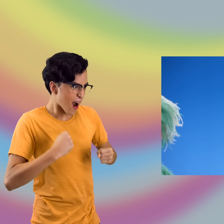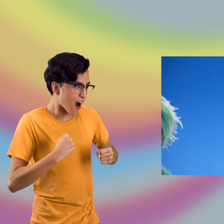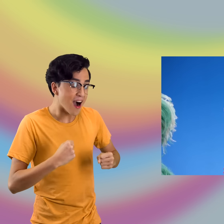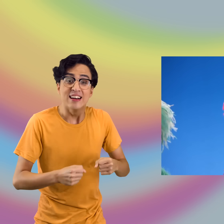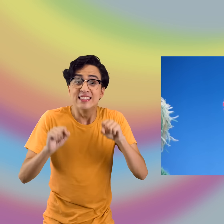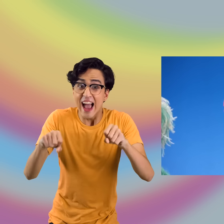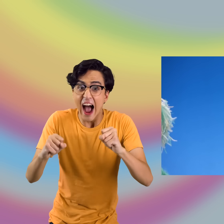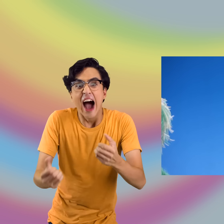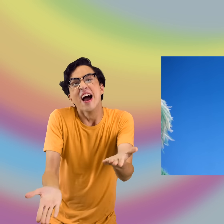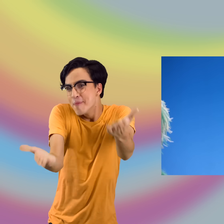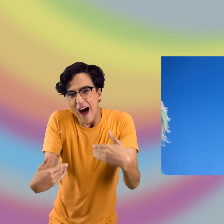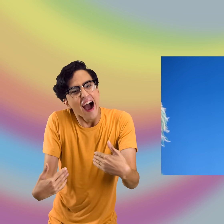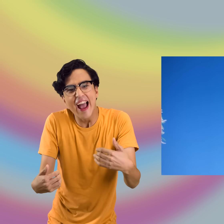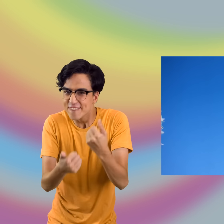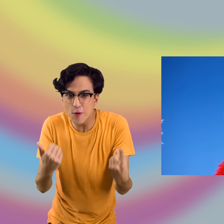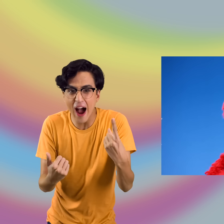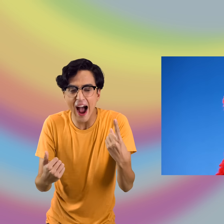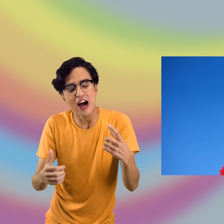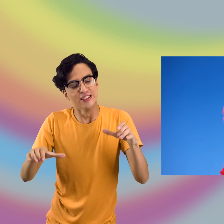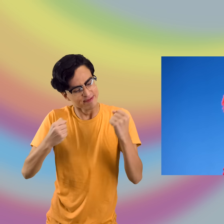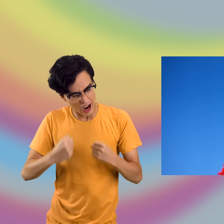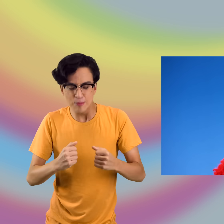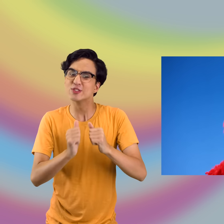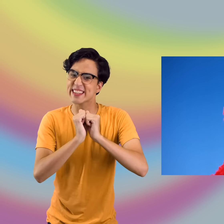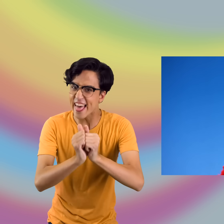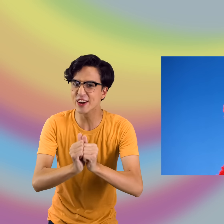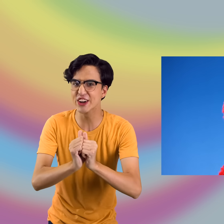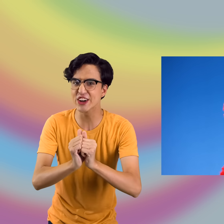Oh, come on everybody! Let's stomp together.